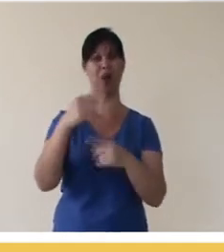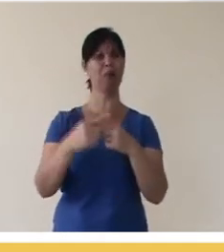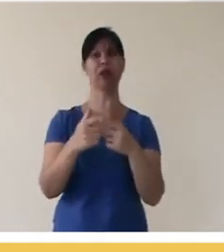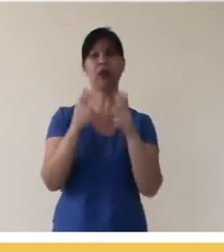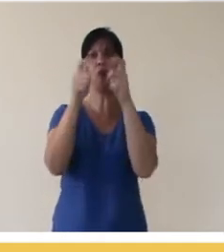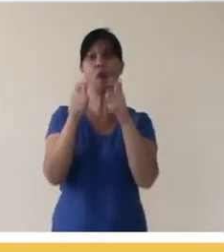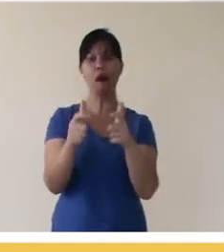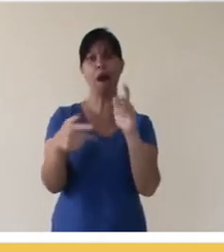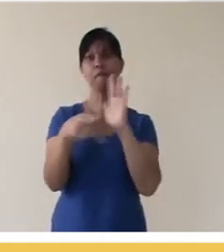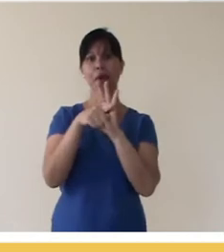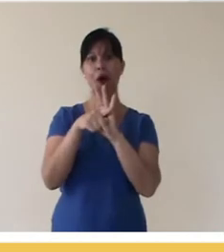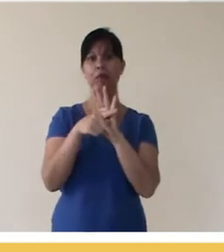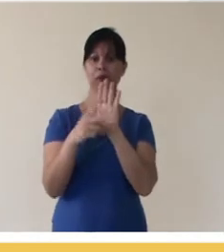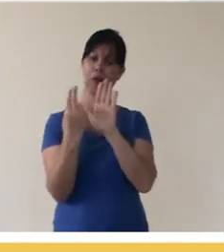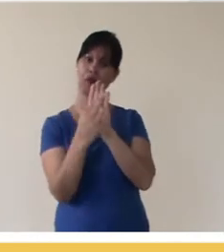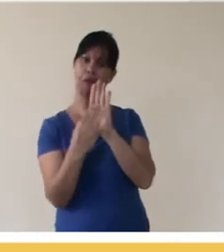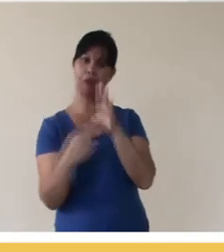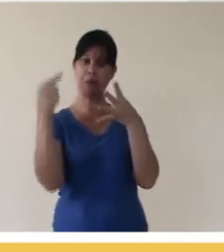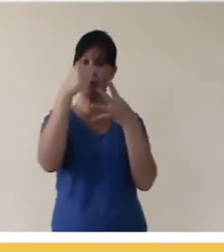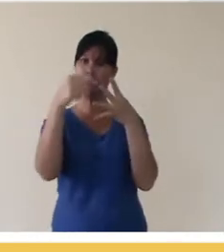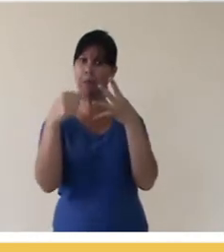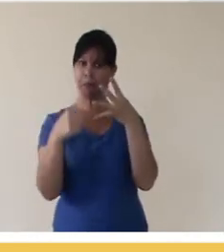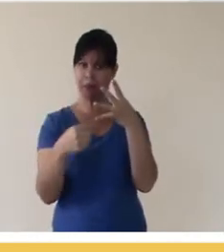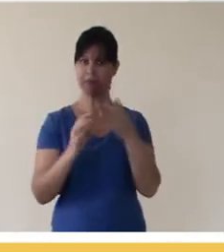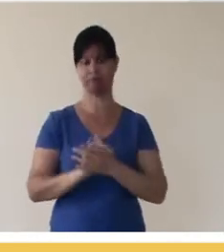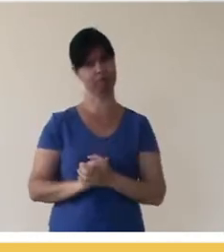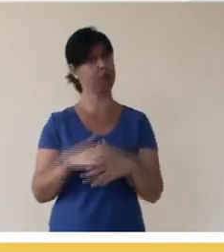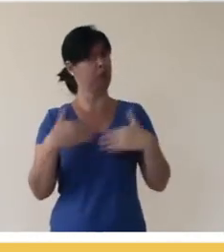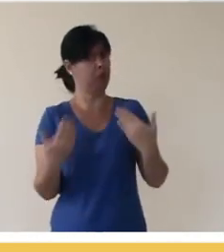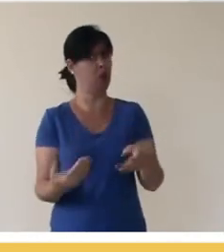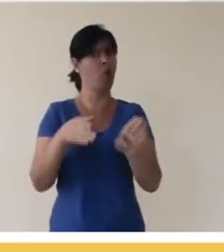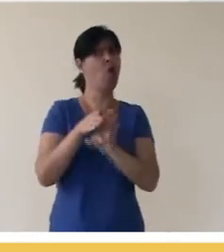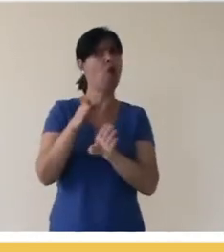there is no specific space for that kind of attribution. We